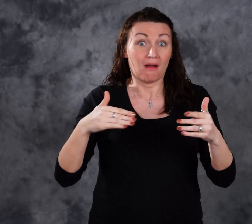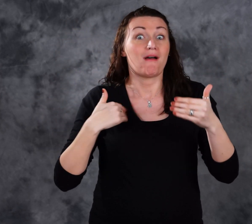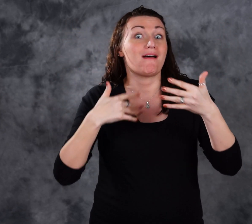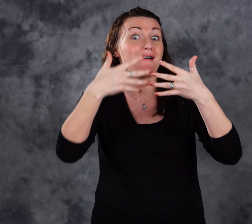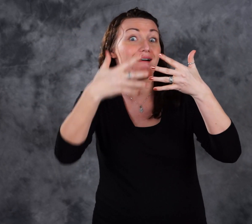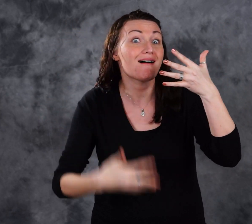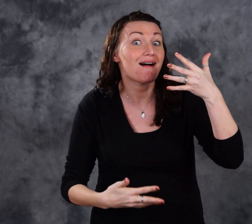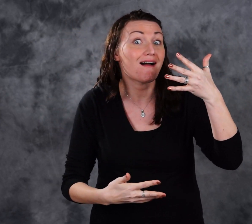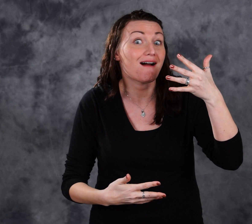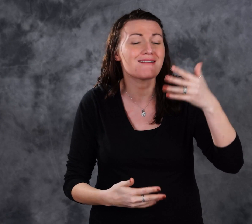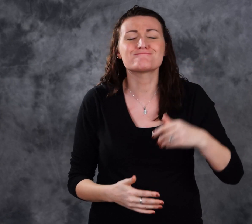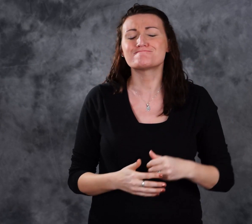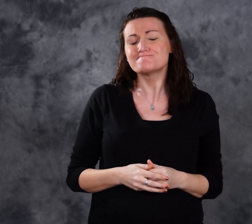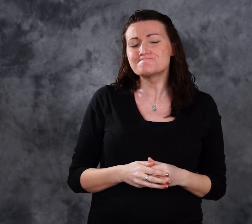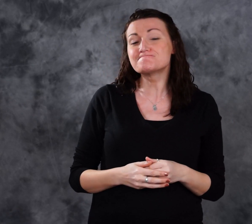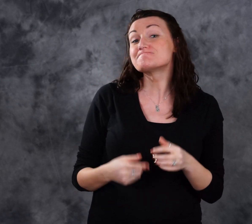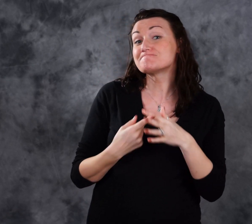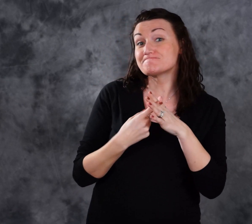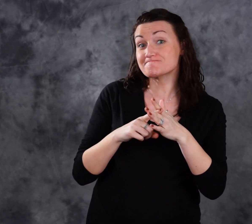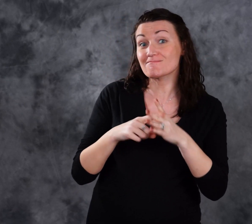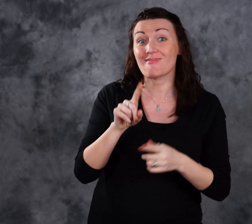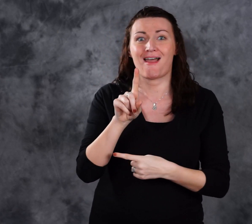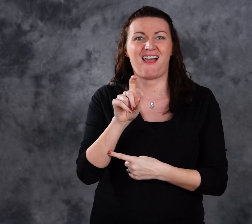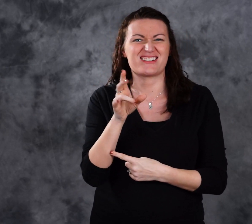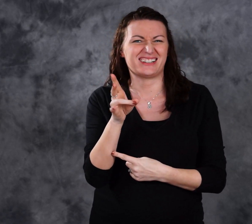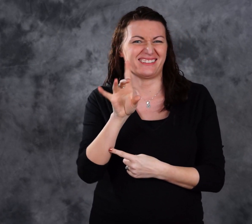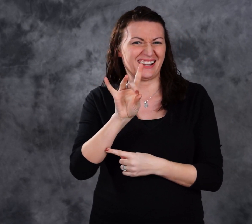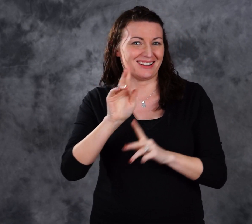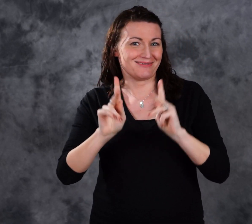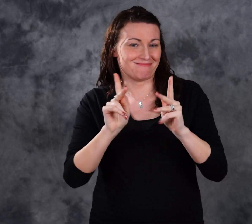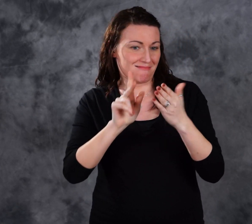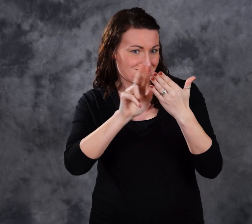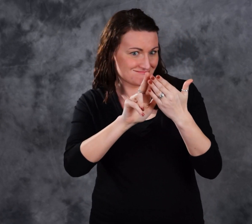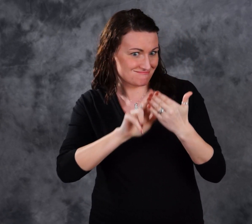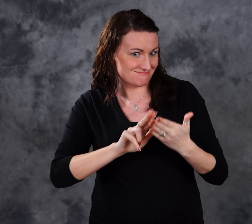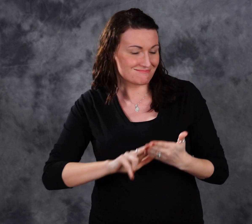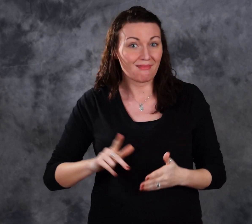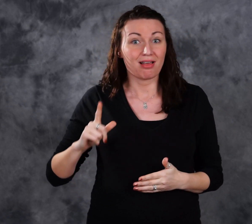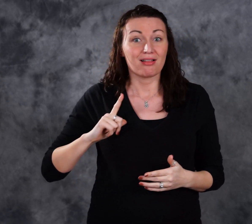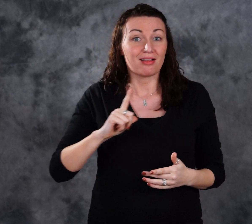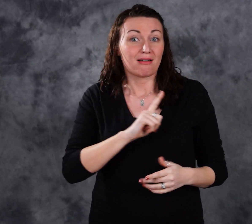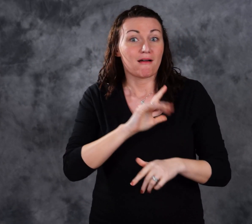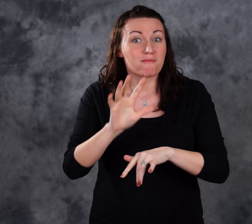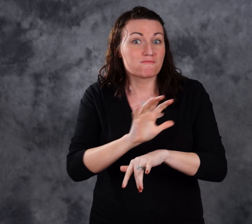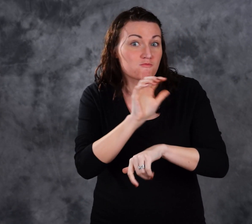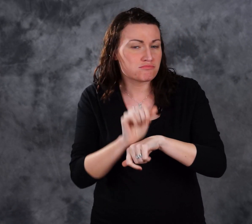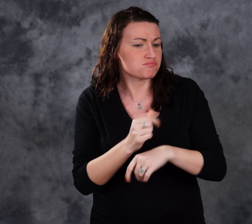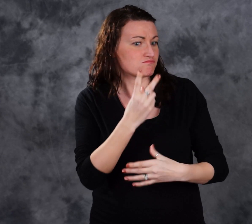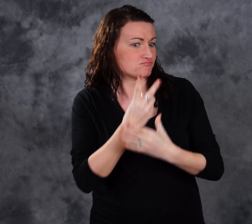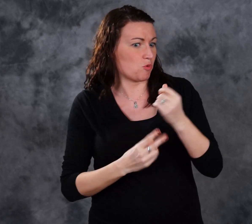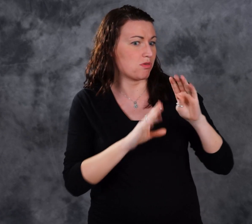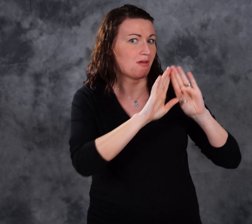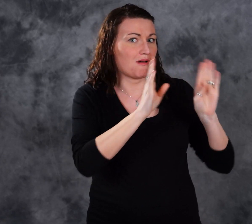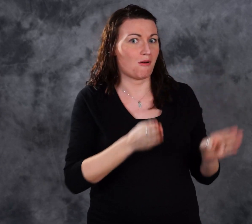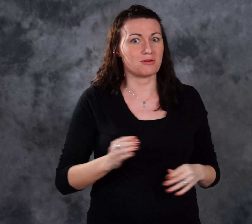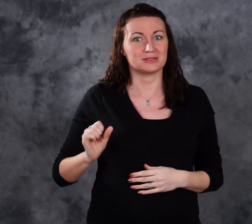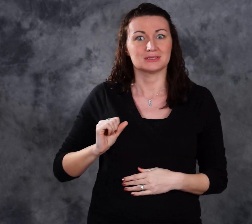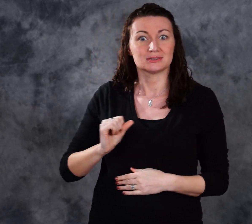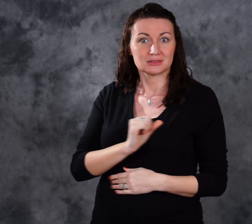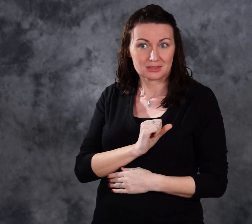178 people signed up for legislative appointments with both the House and the Senate.